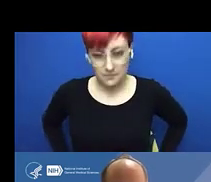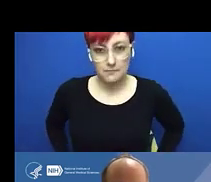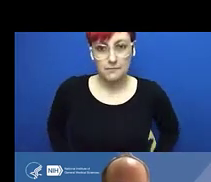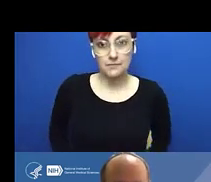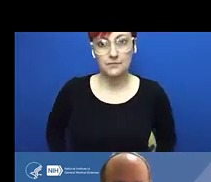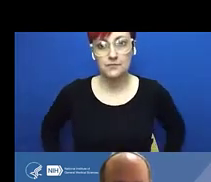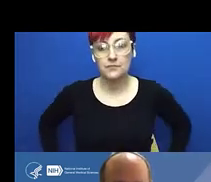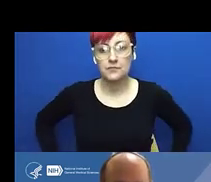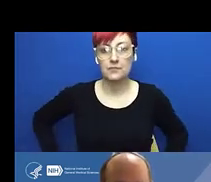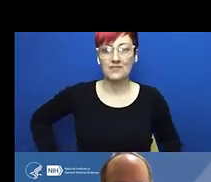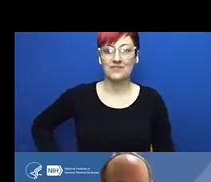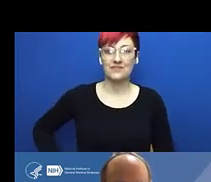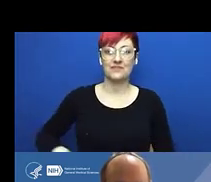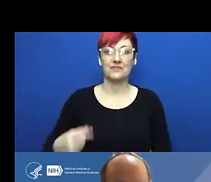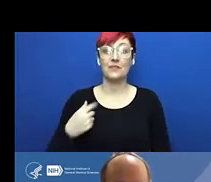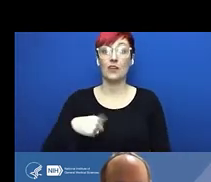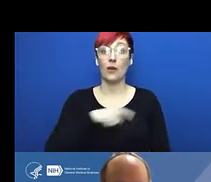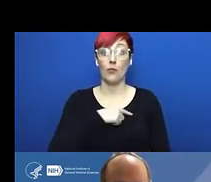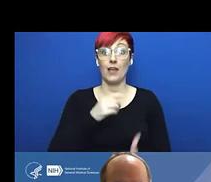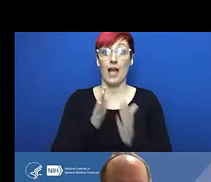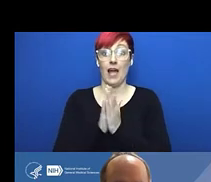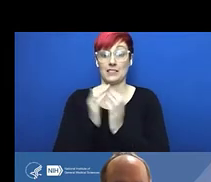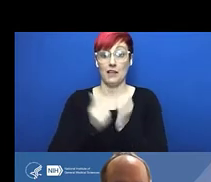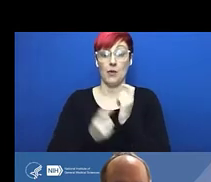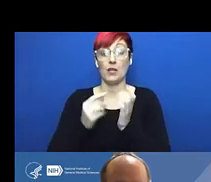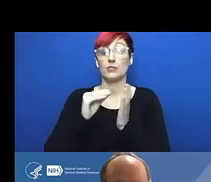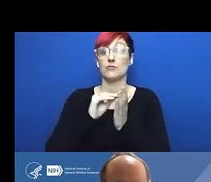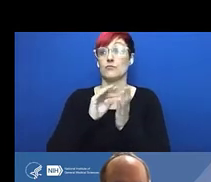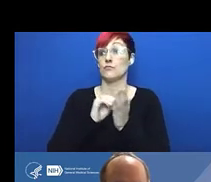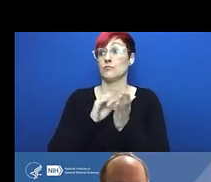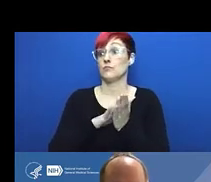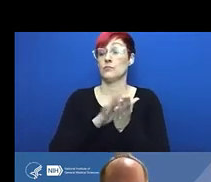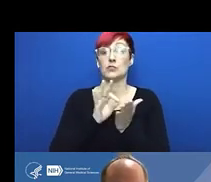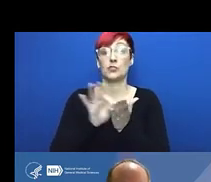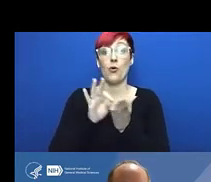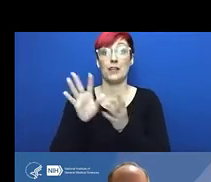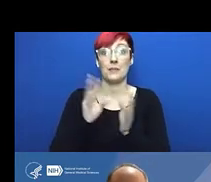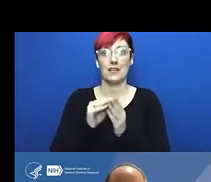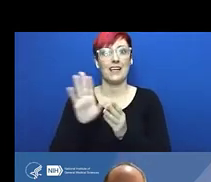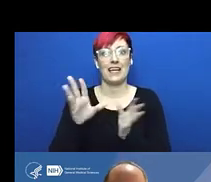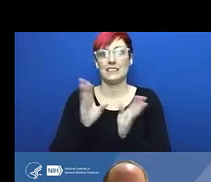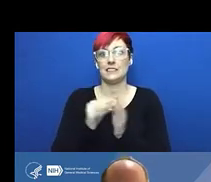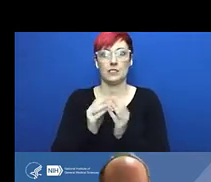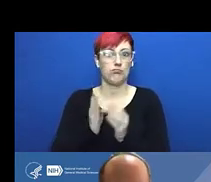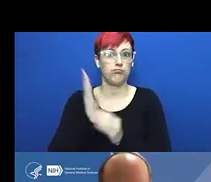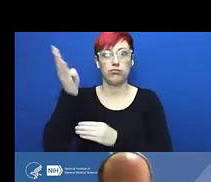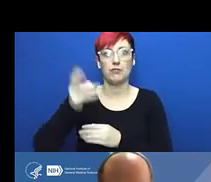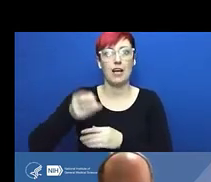working with the strain, he had hemochromatosis, so elevated iron levels in his blood,